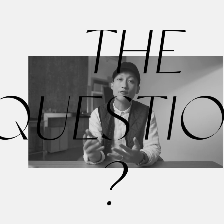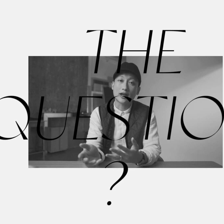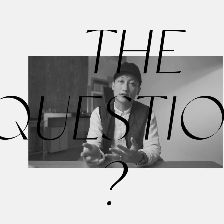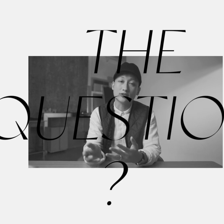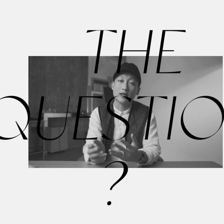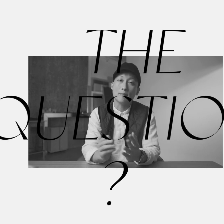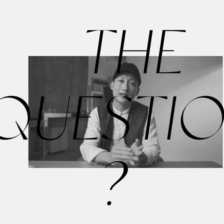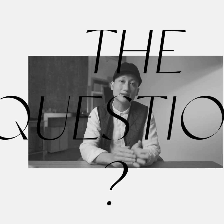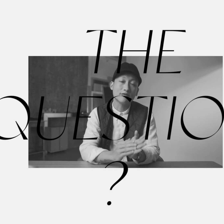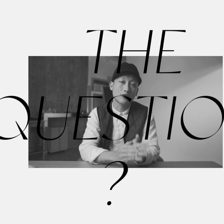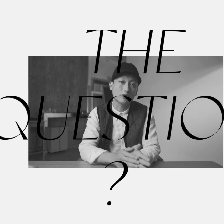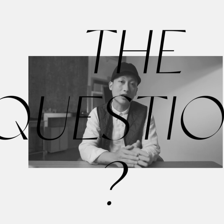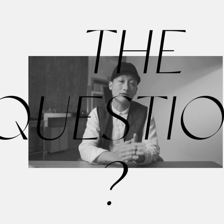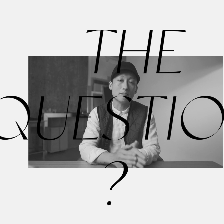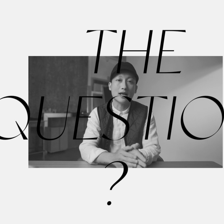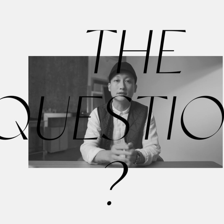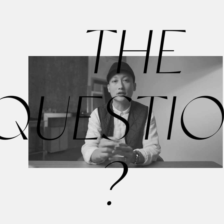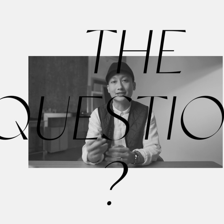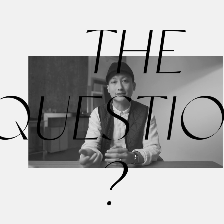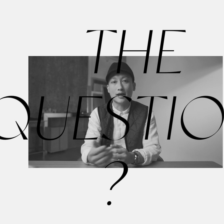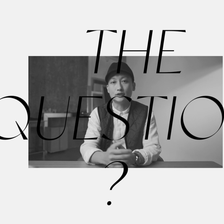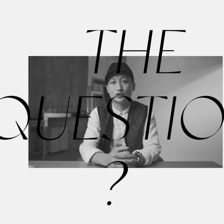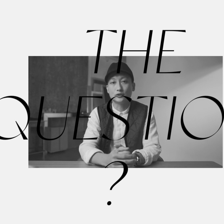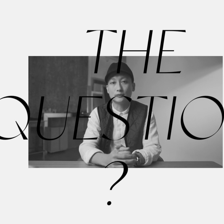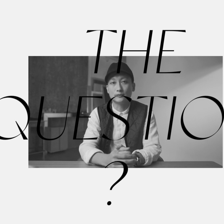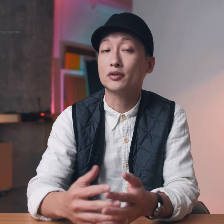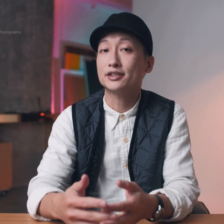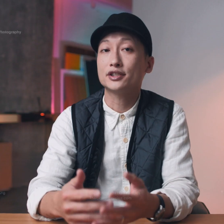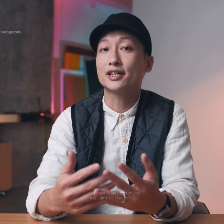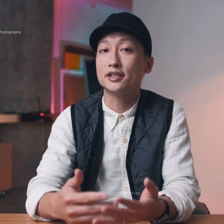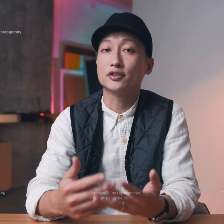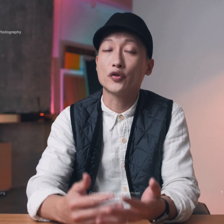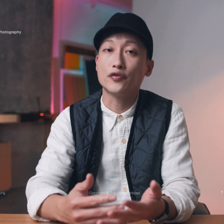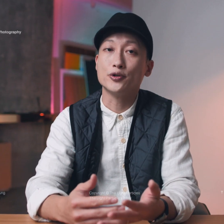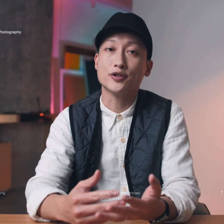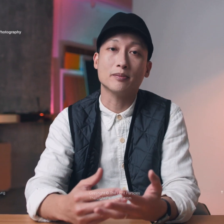are the factors that makes a photograph depends on this Edge so let's just clear the confusion